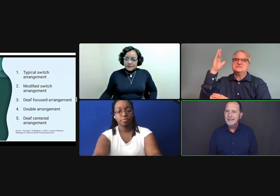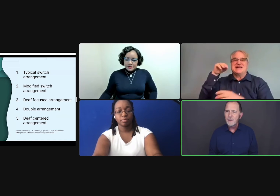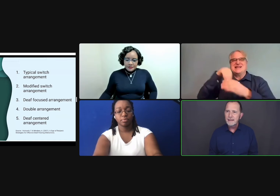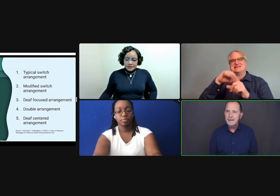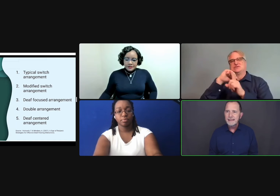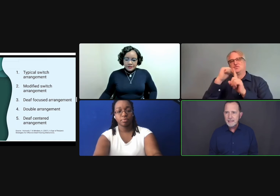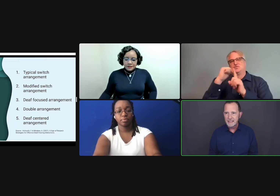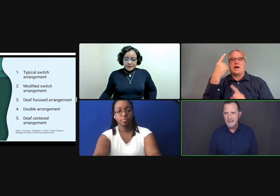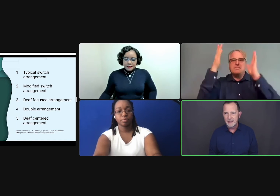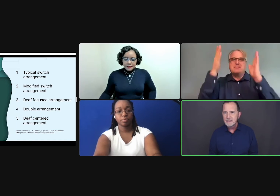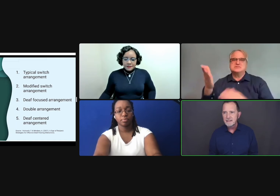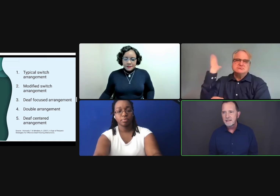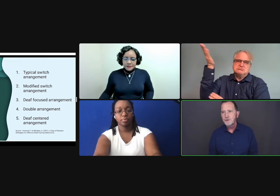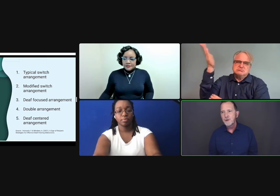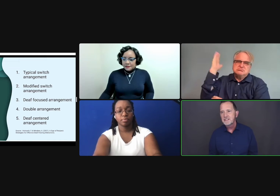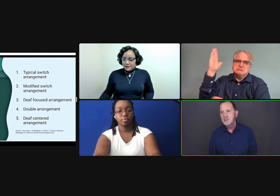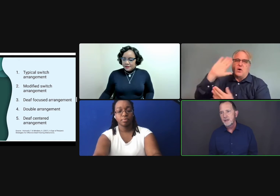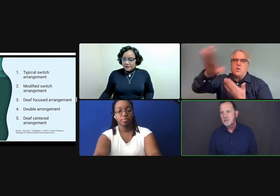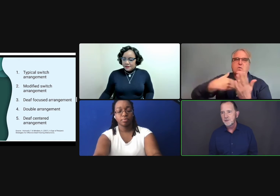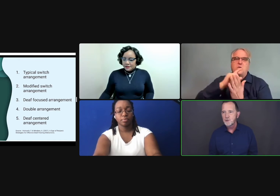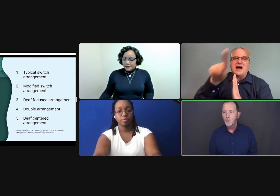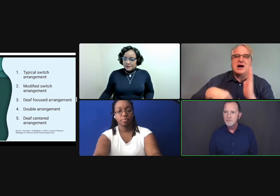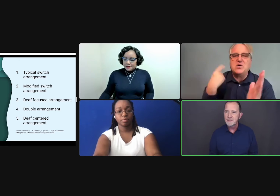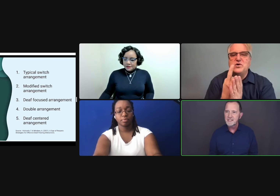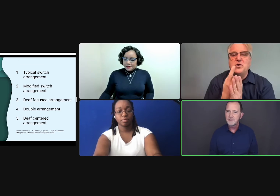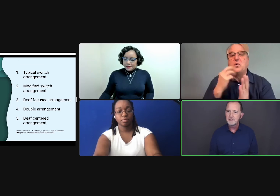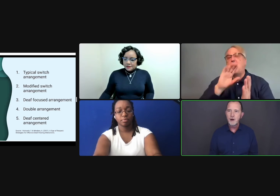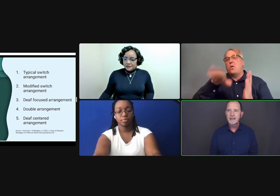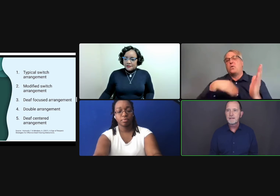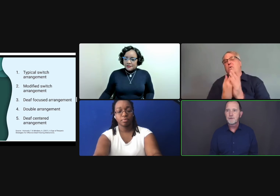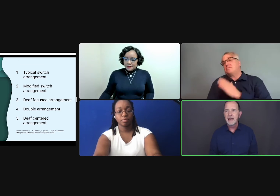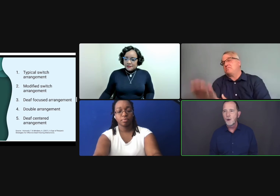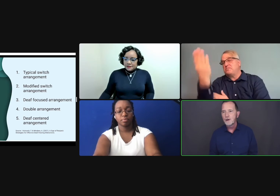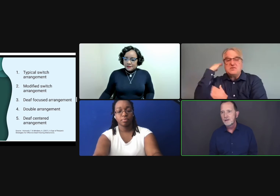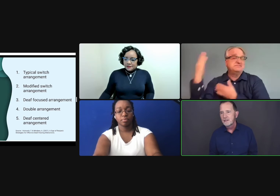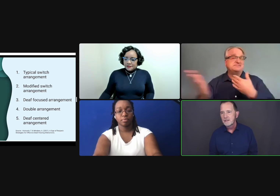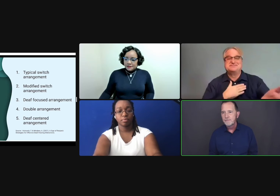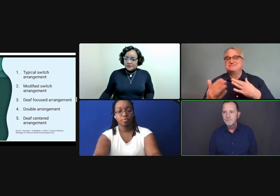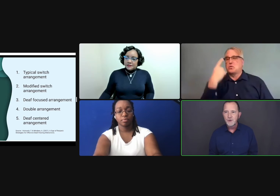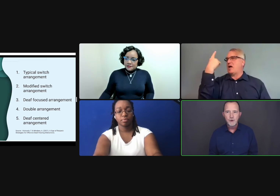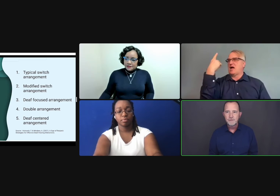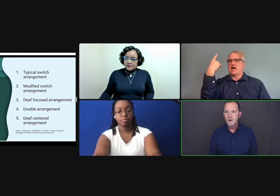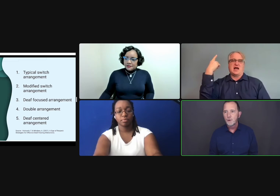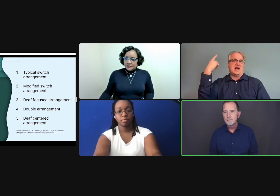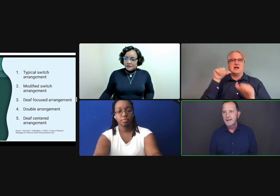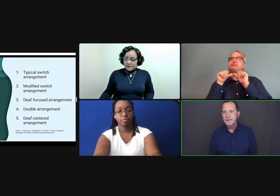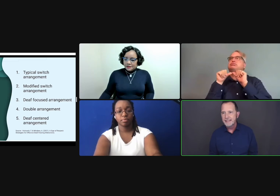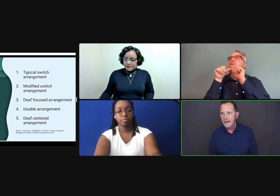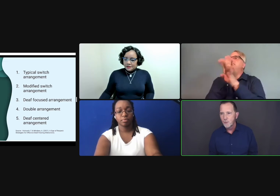Now, it can make sense if you're in a situation where there's one presenter talking for an hour or for a whole half a day